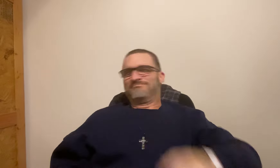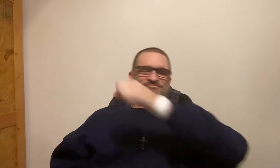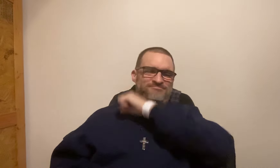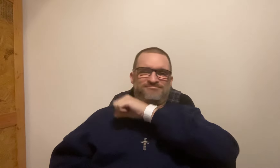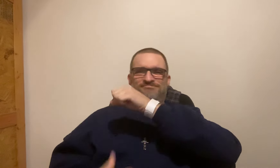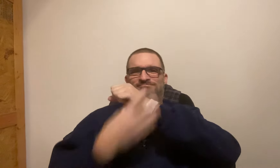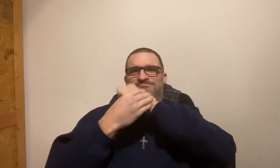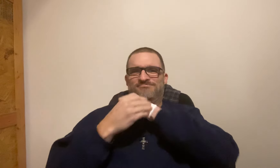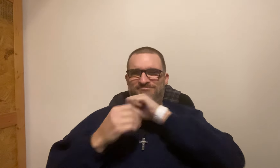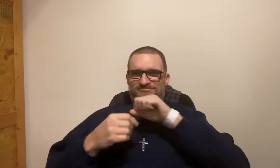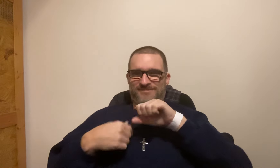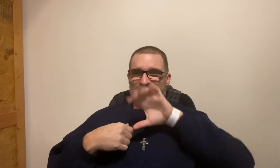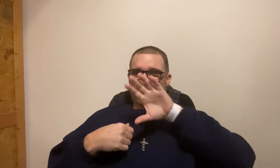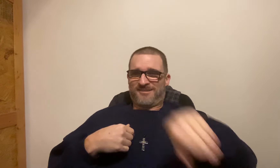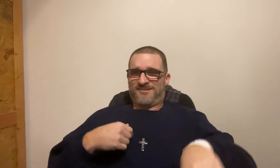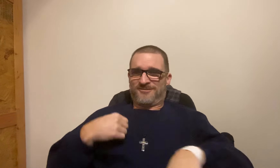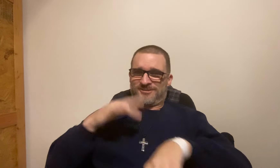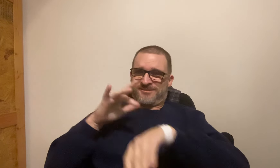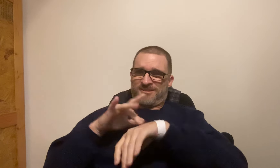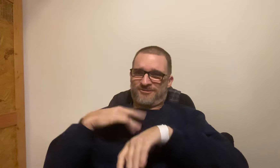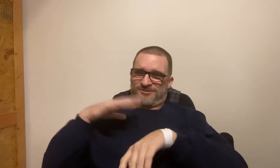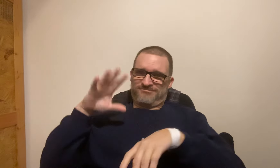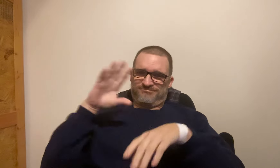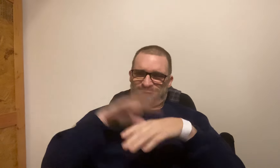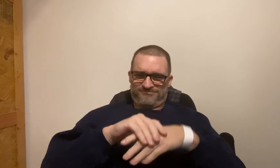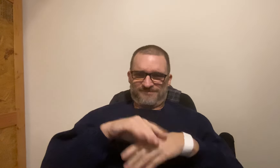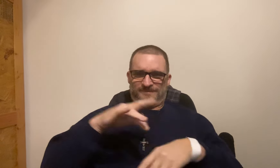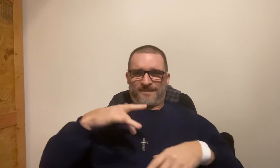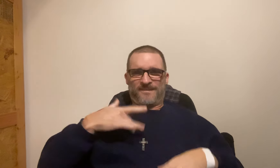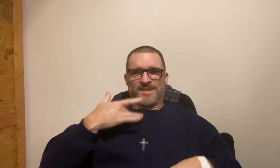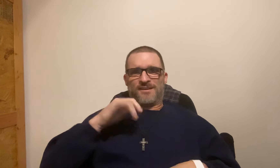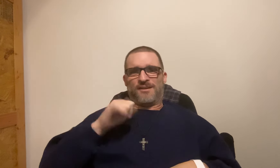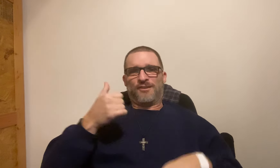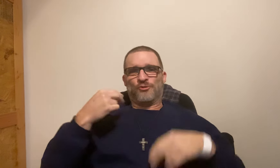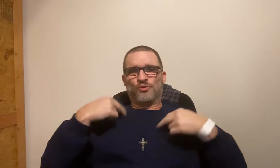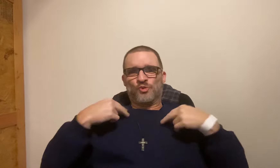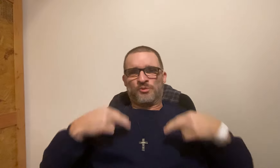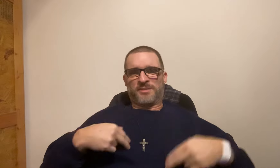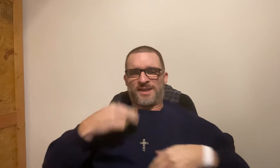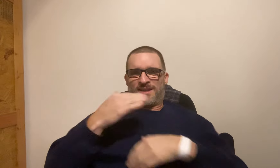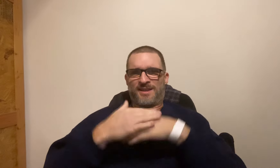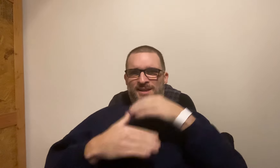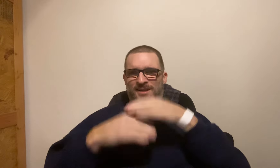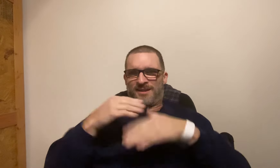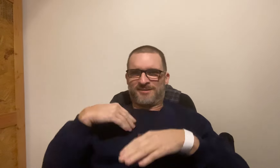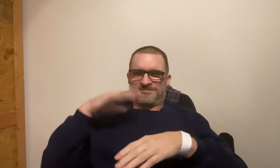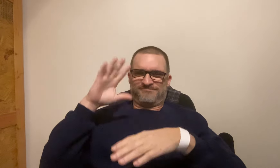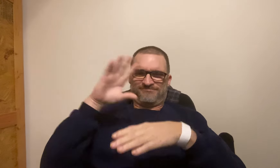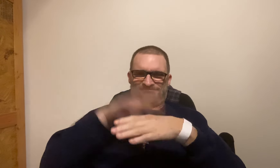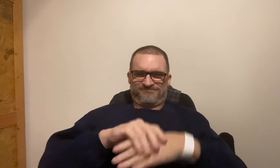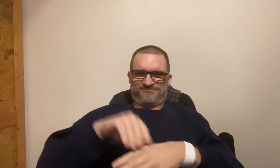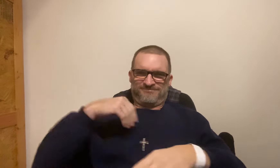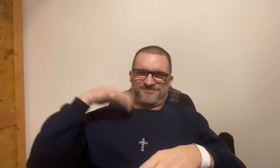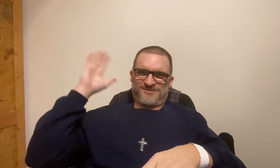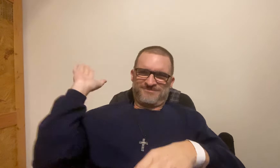I was trying to get away from that hand. When I held out to grab it, I did feel another hand. It felt like another human hand.